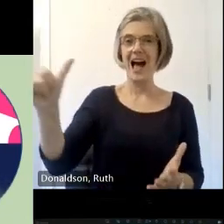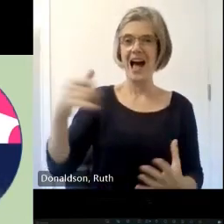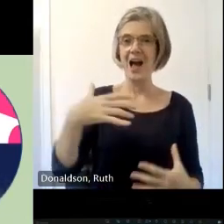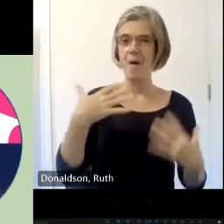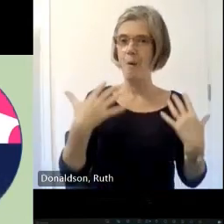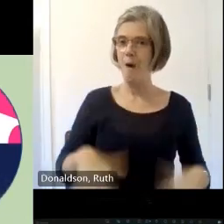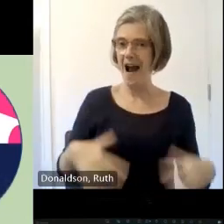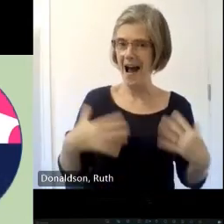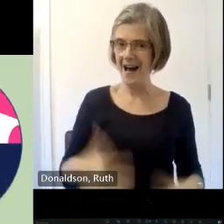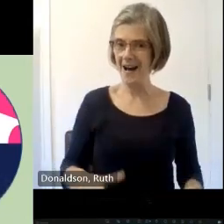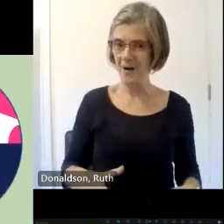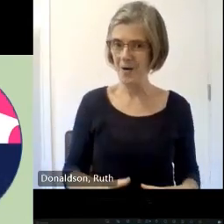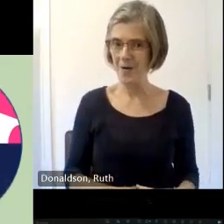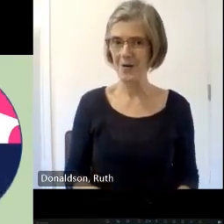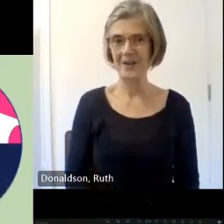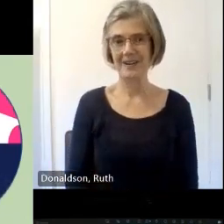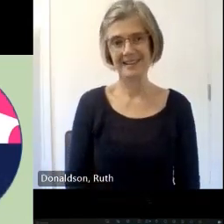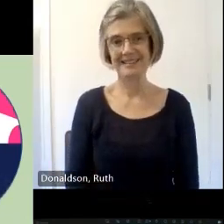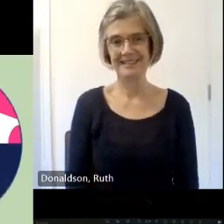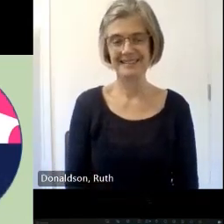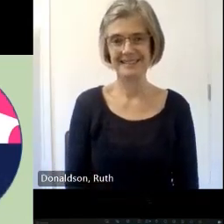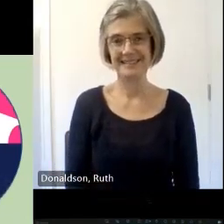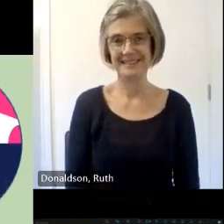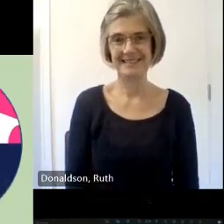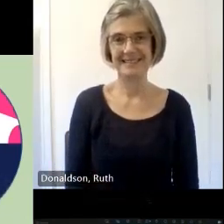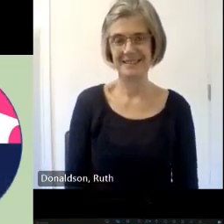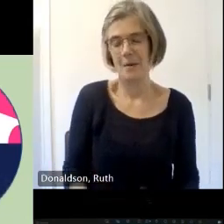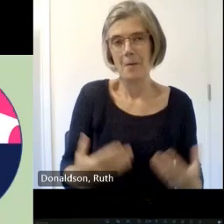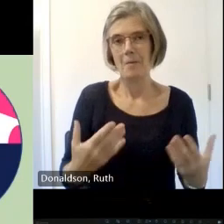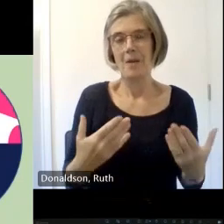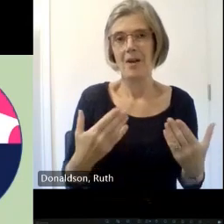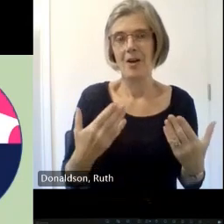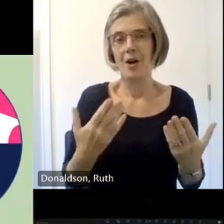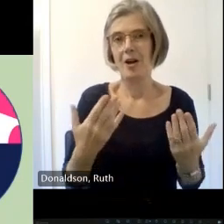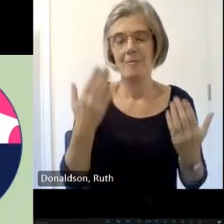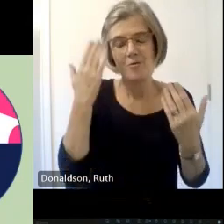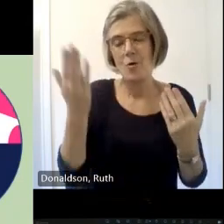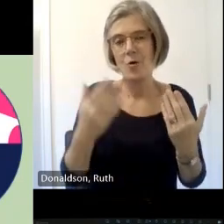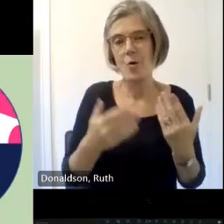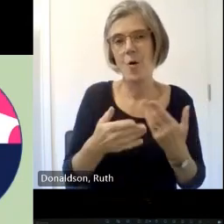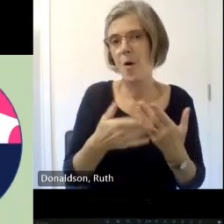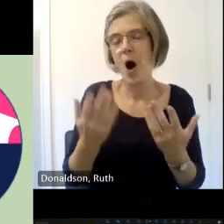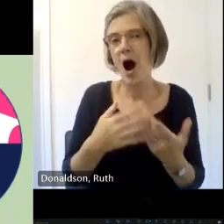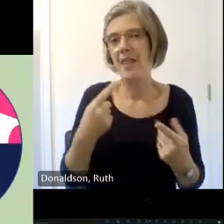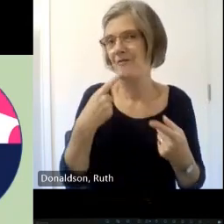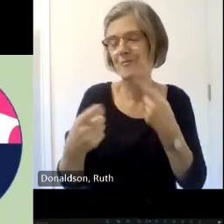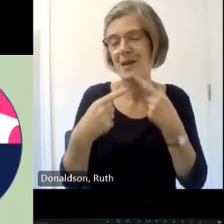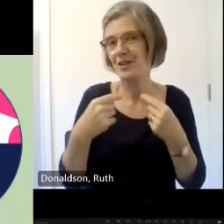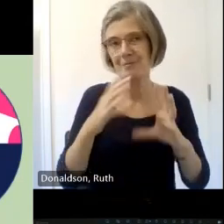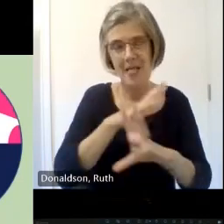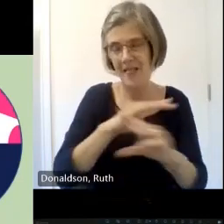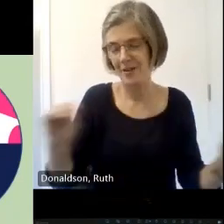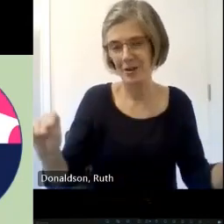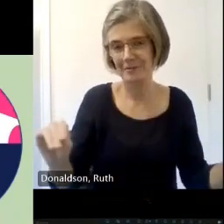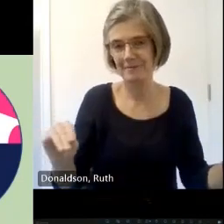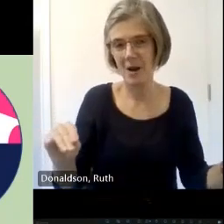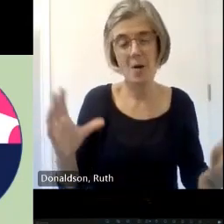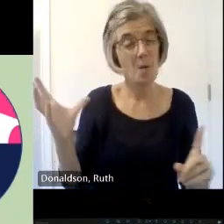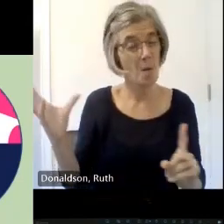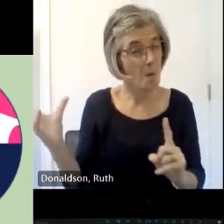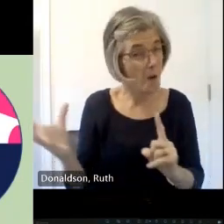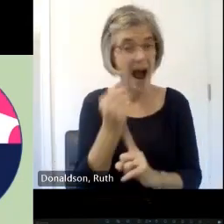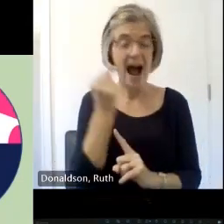time and uh it's an incredible achievement but I want to make clear that she's not just